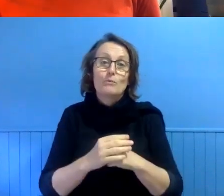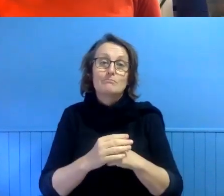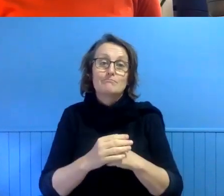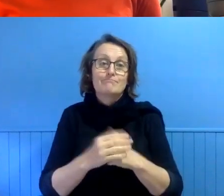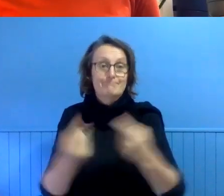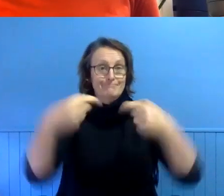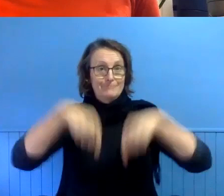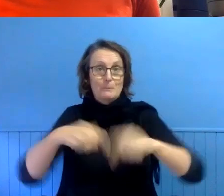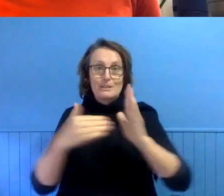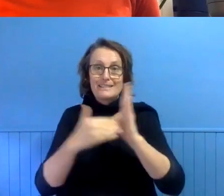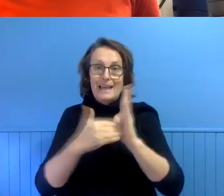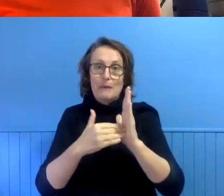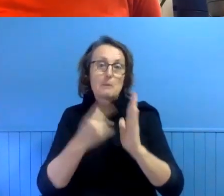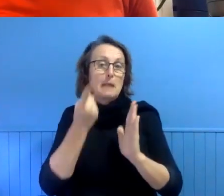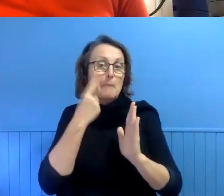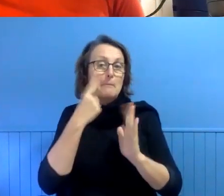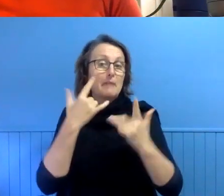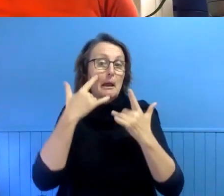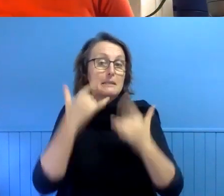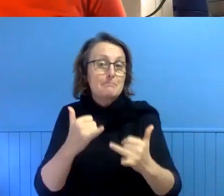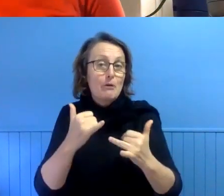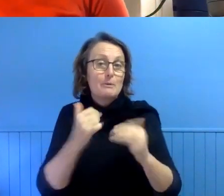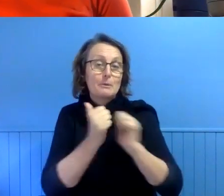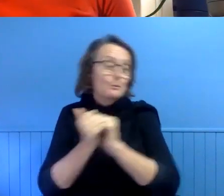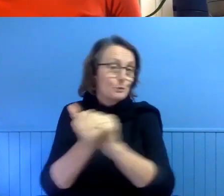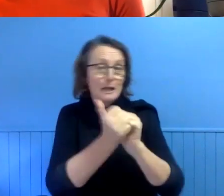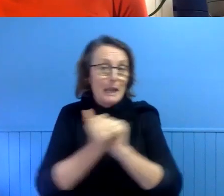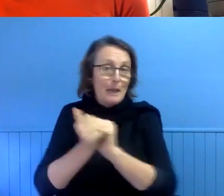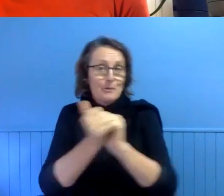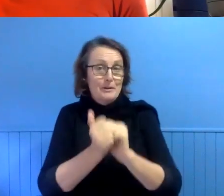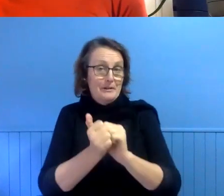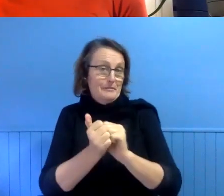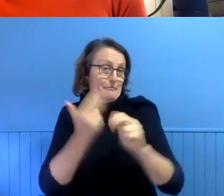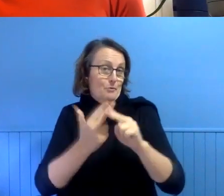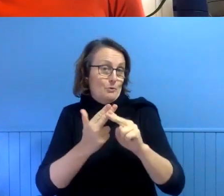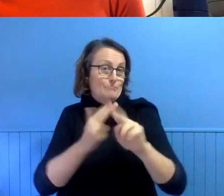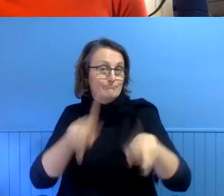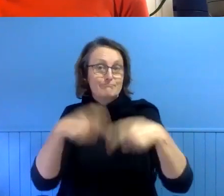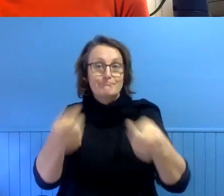It was an, perment in making this conversation as well. presentation as well. We